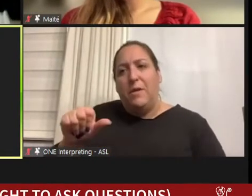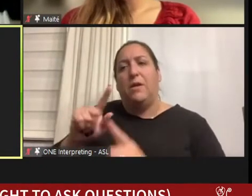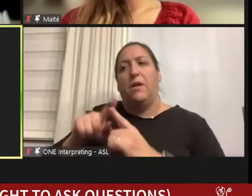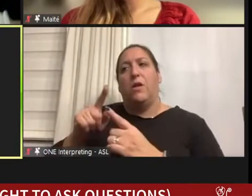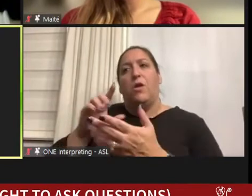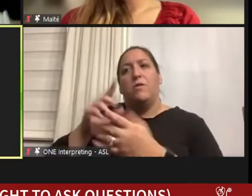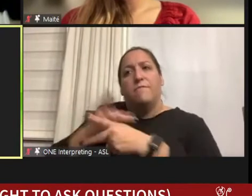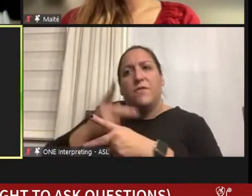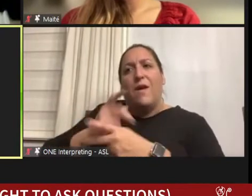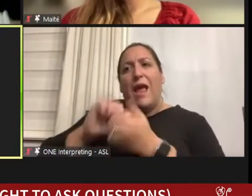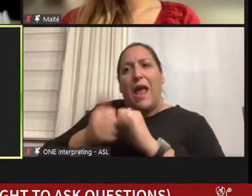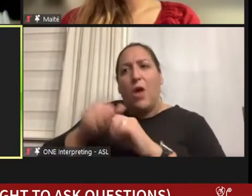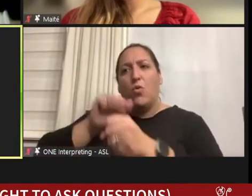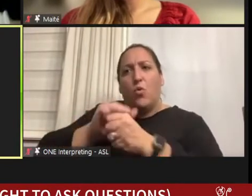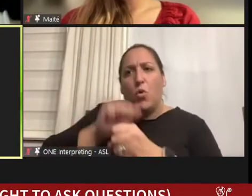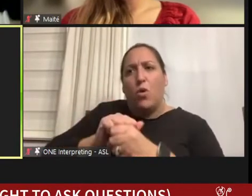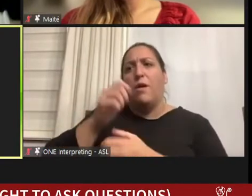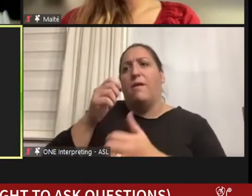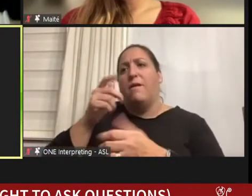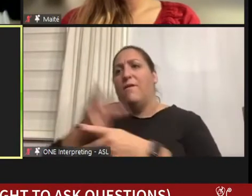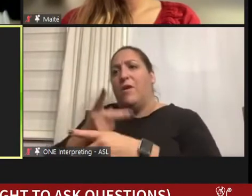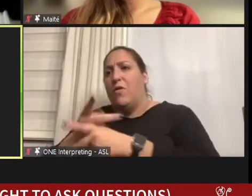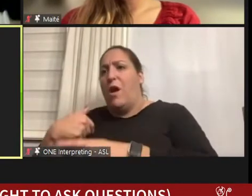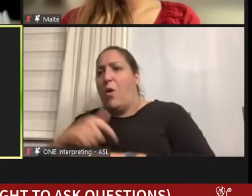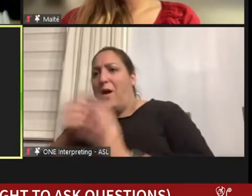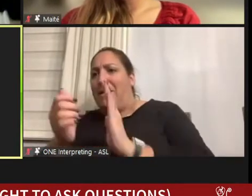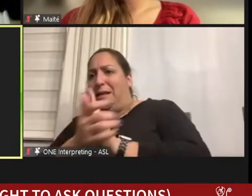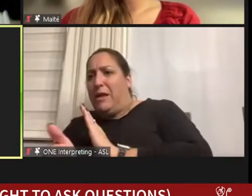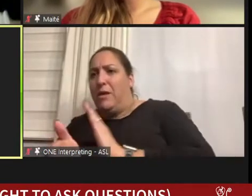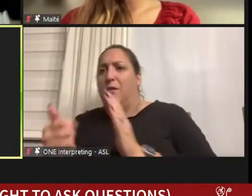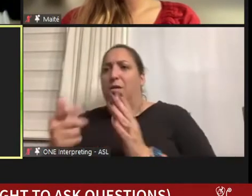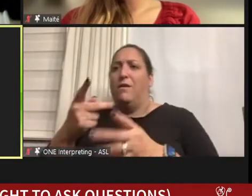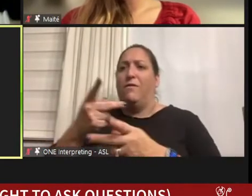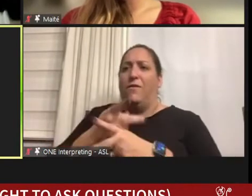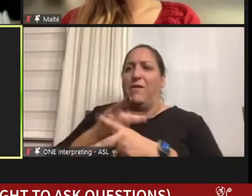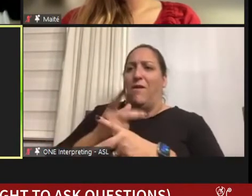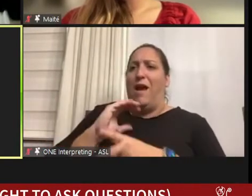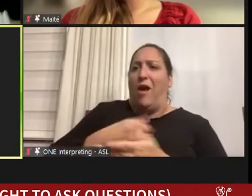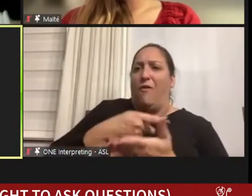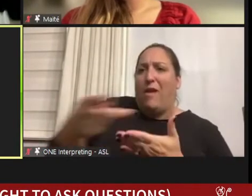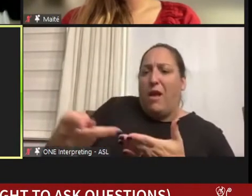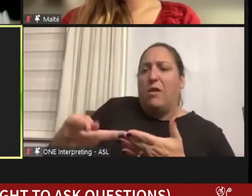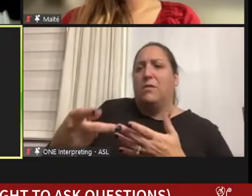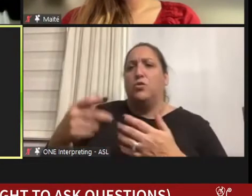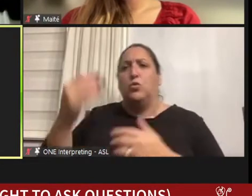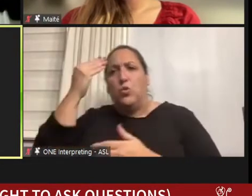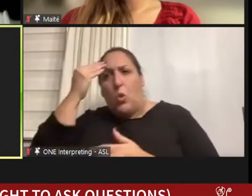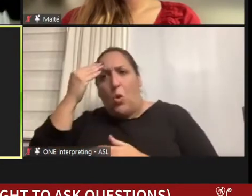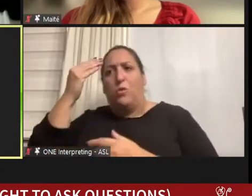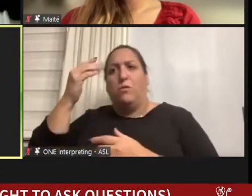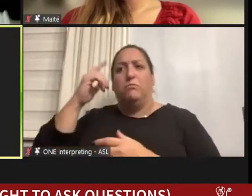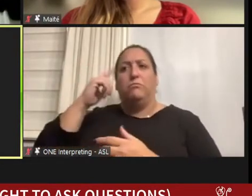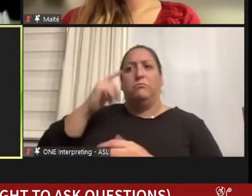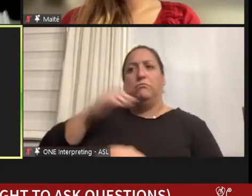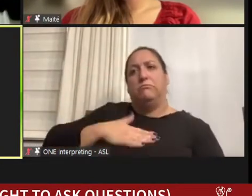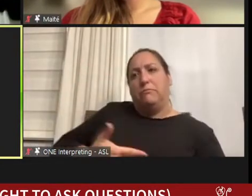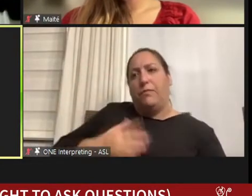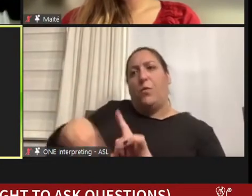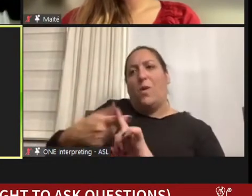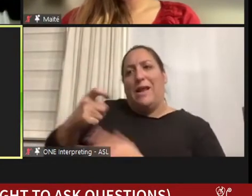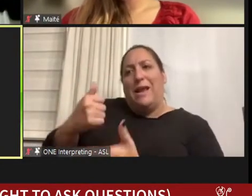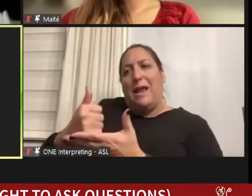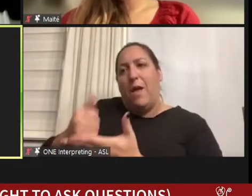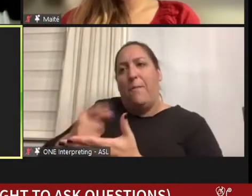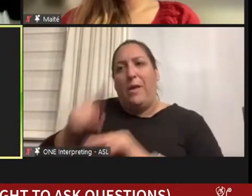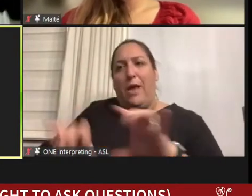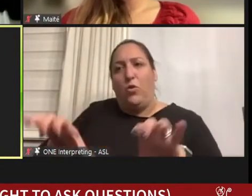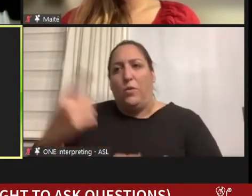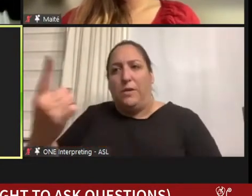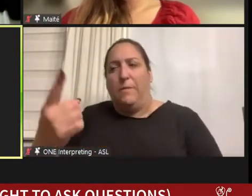so good at, and were always looking to learn new ways of knowledge. And what comes to mind